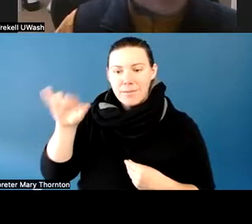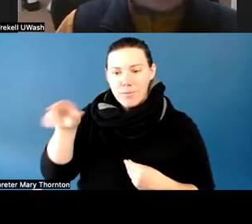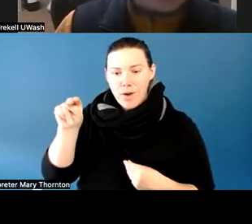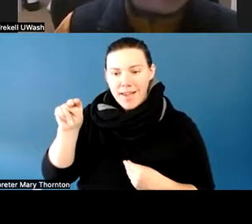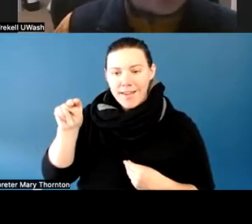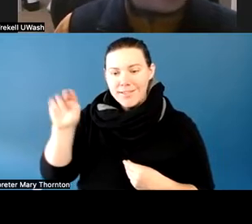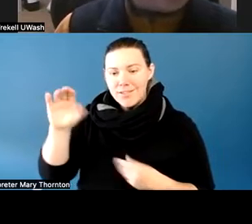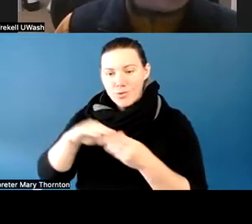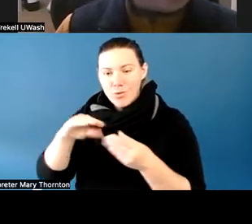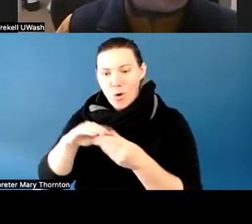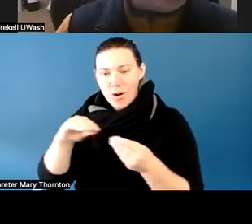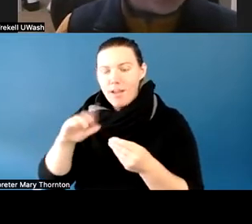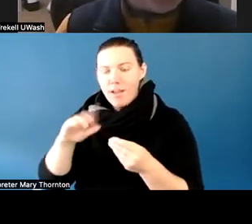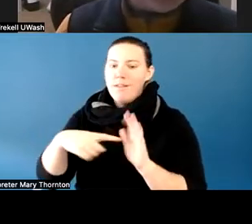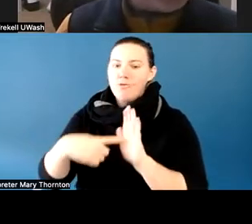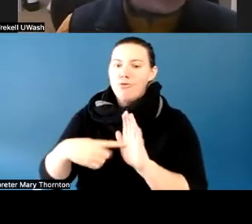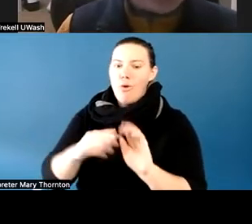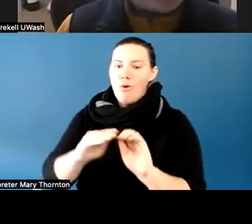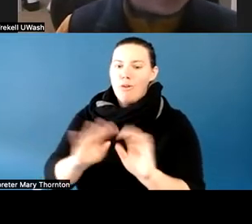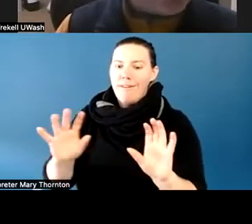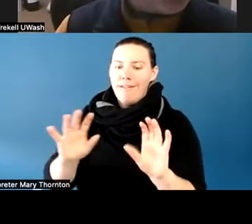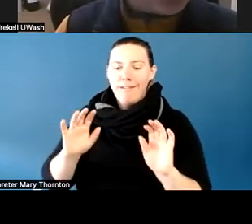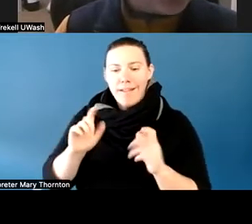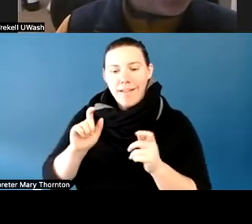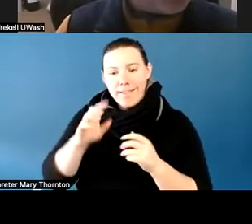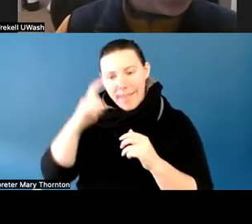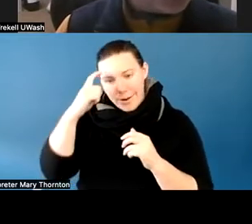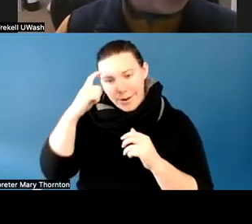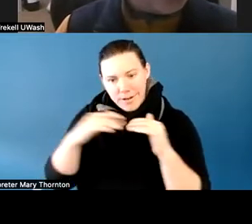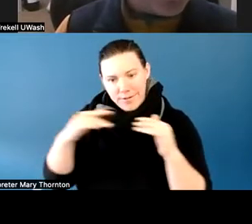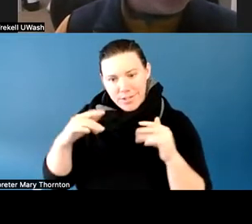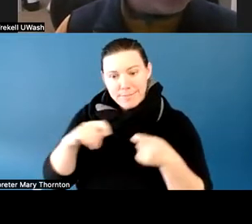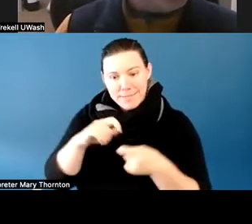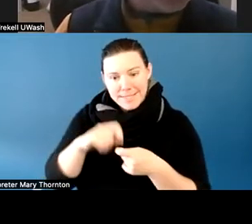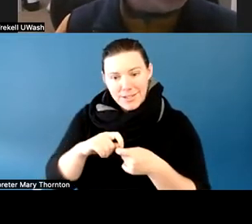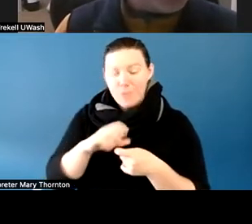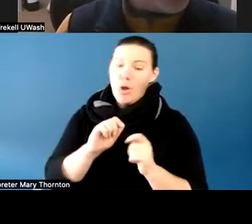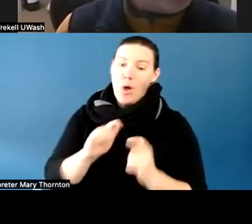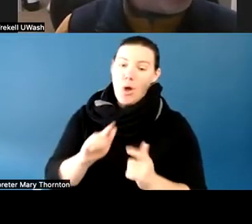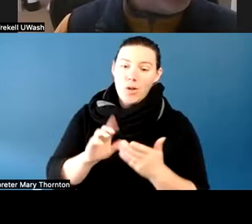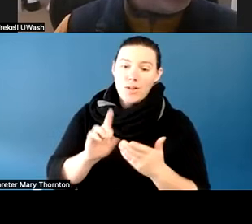all students, all of our students at community colleges, and many of our University students have such complex situations sometimes,